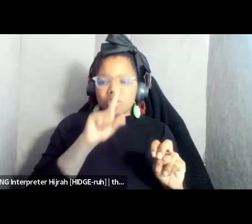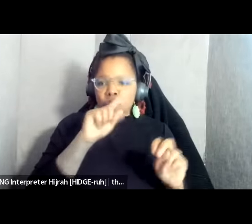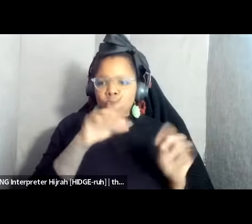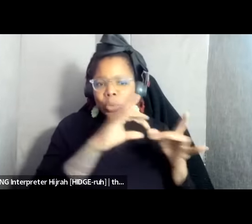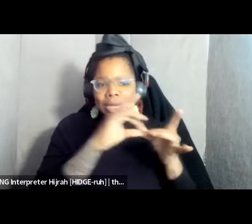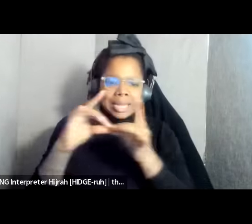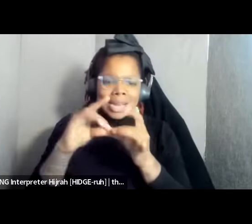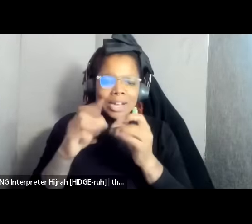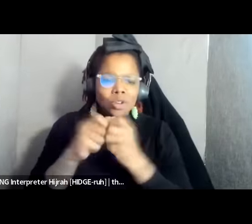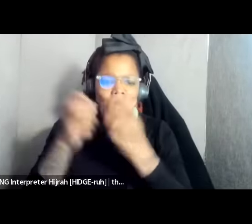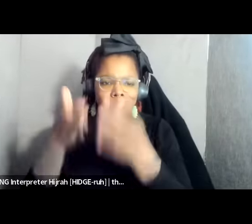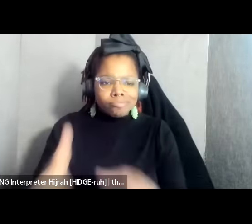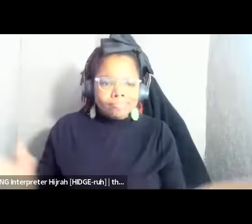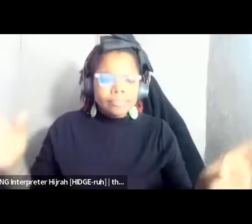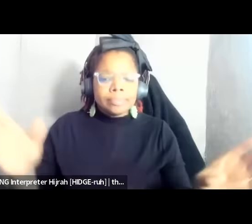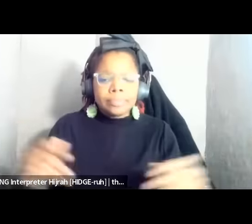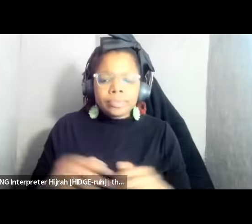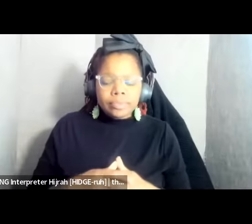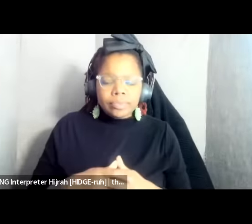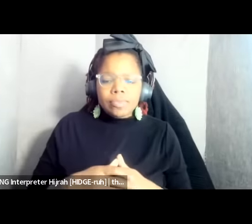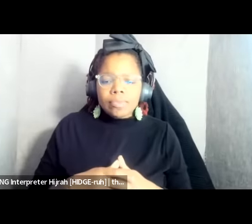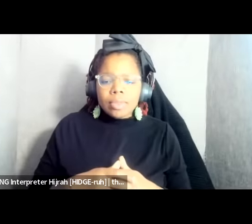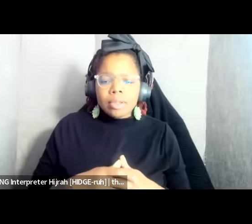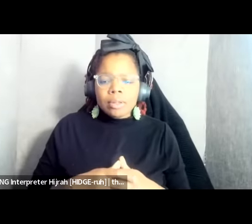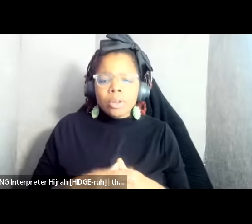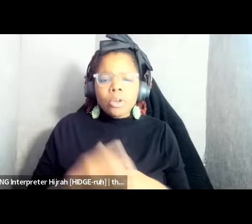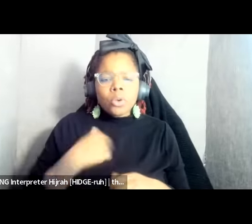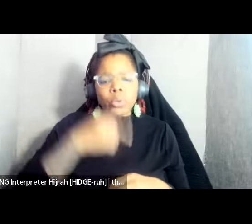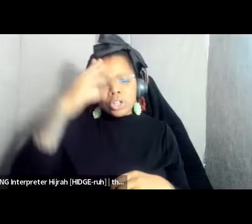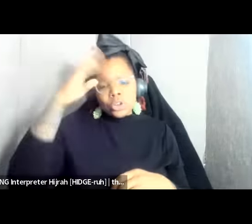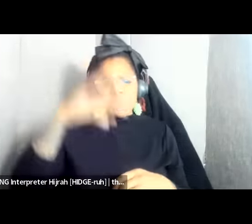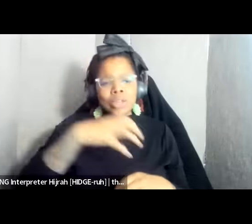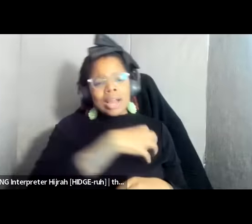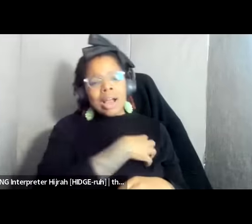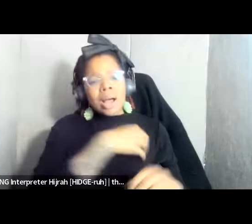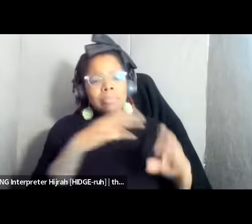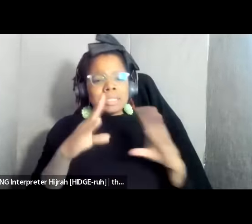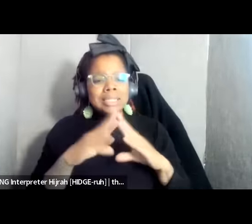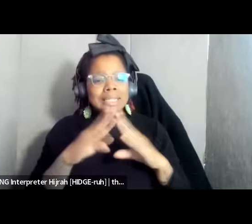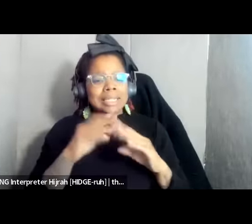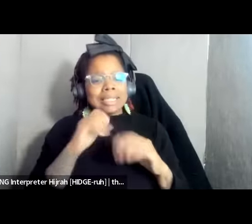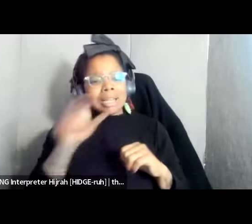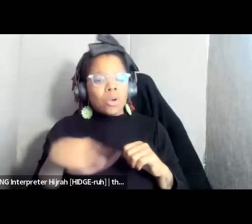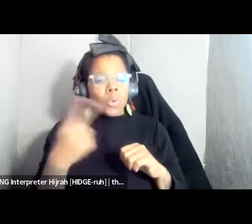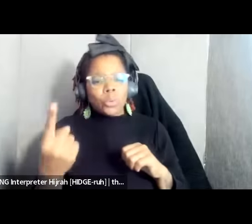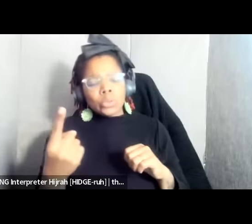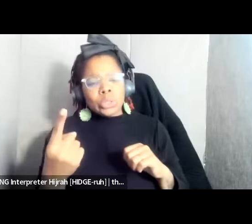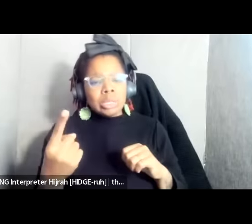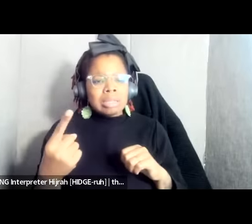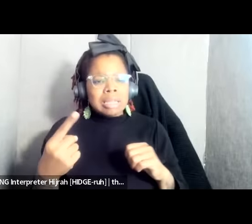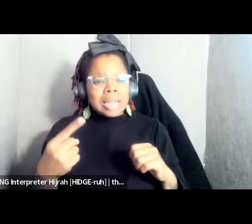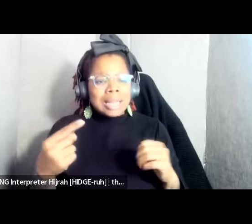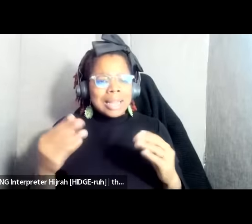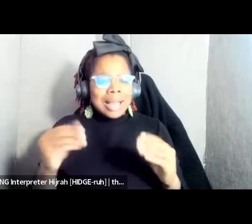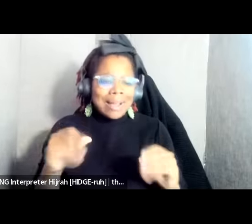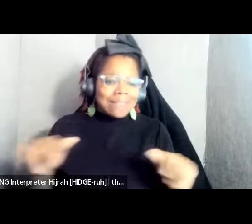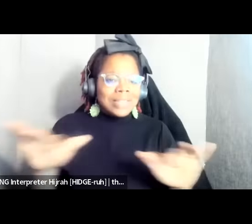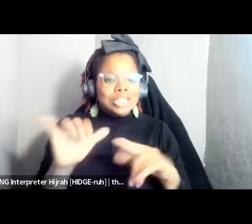um because we know that cop City isn't just you know a a physical training center quote unquote